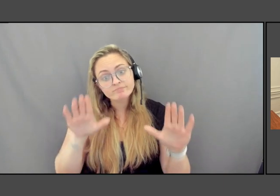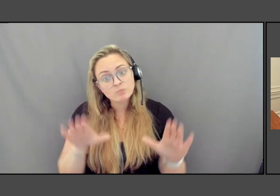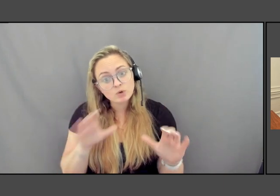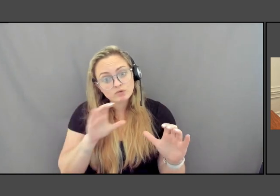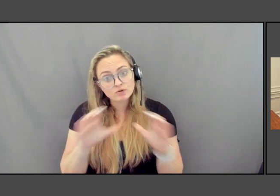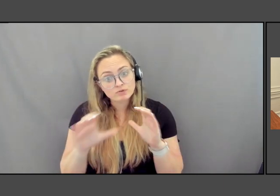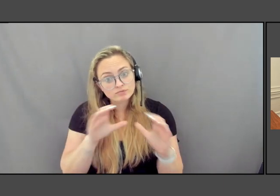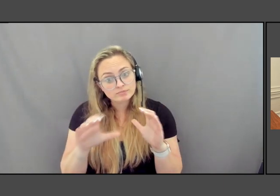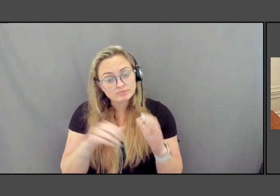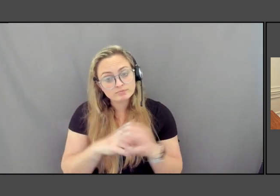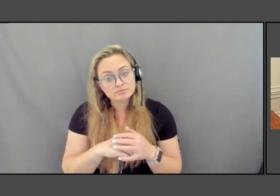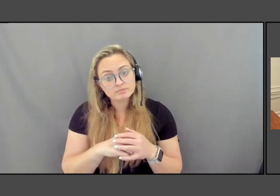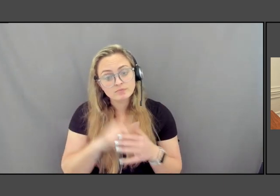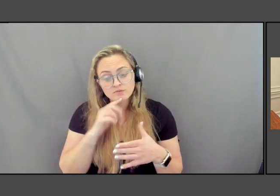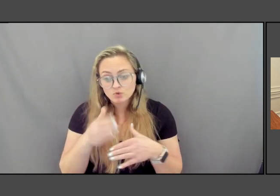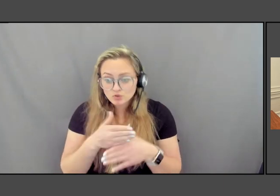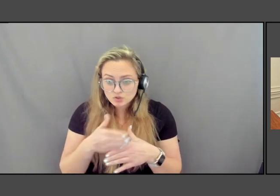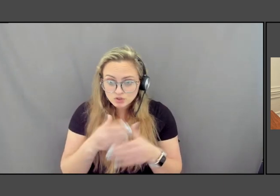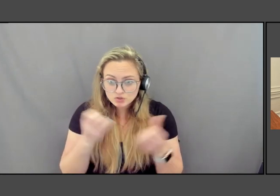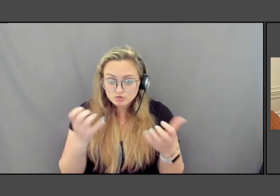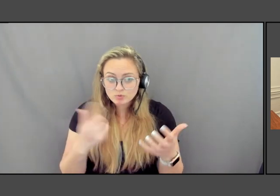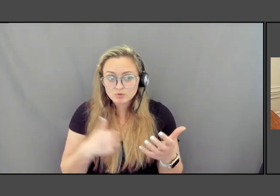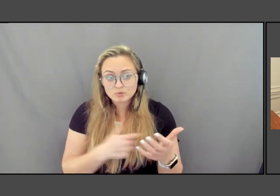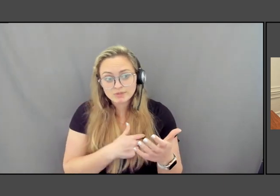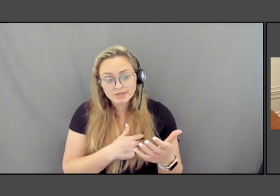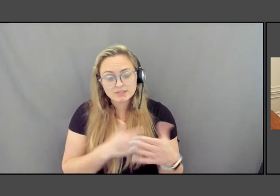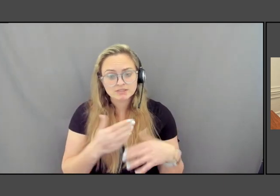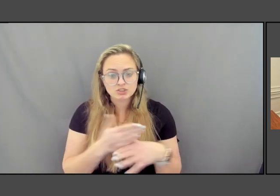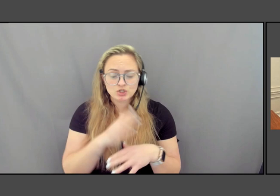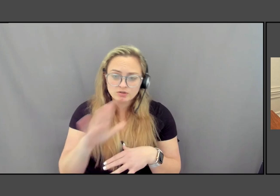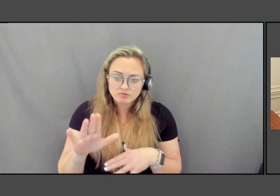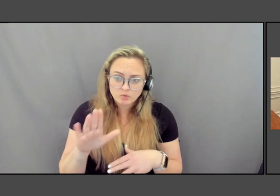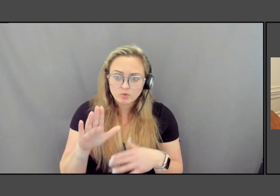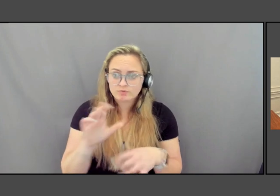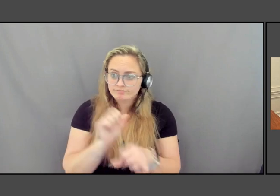for sharing so much of your extraordinary work and for all